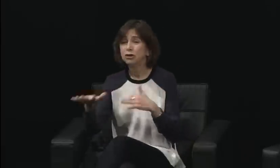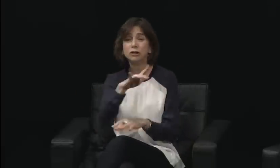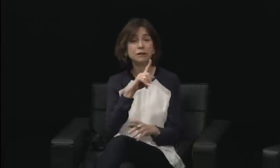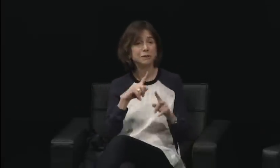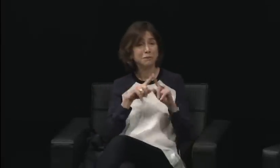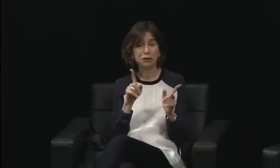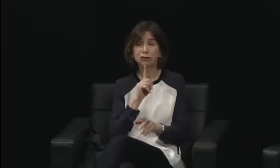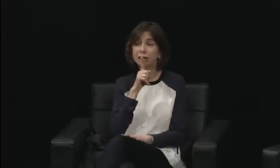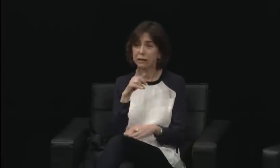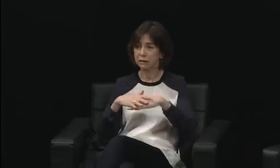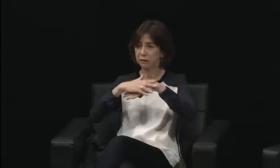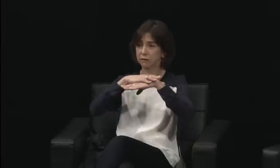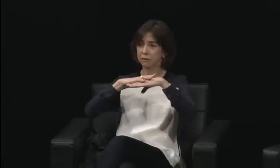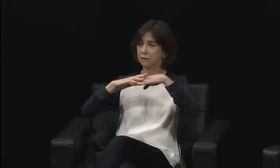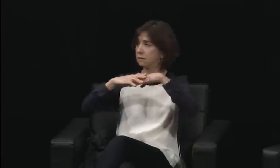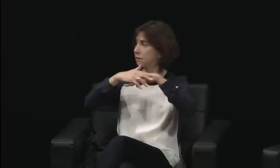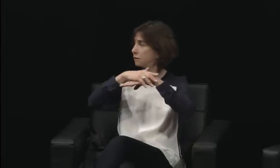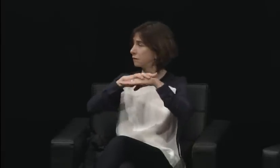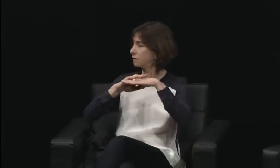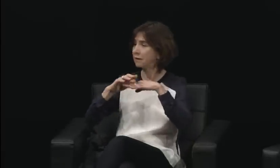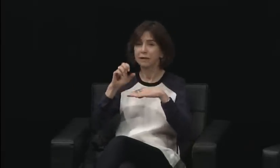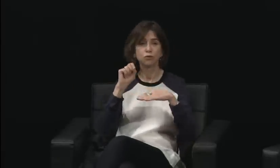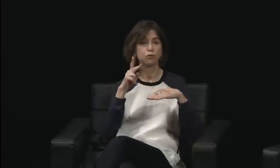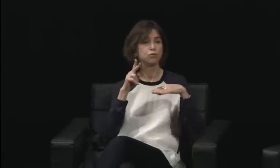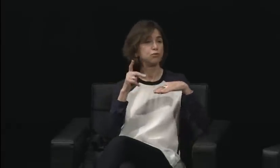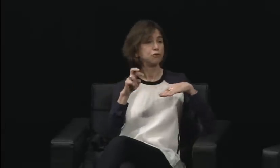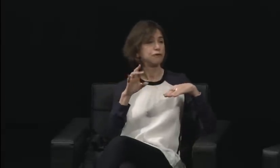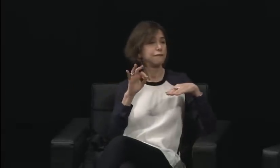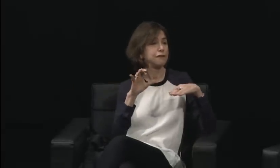are still very much predetermined,